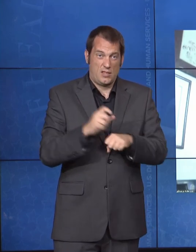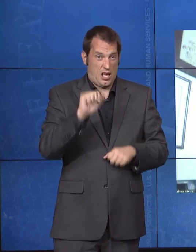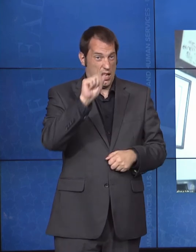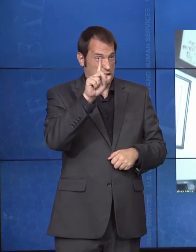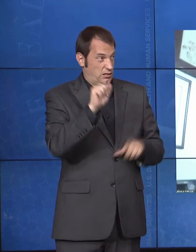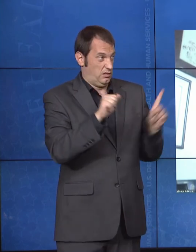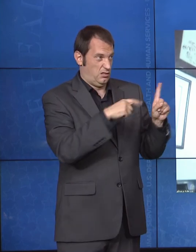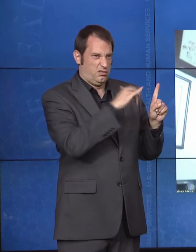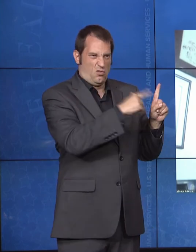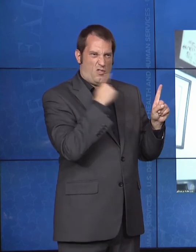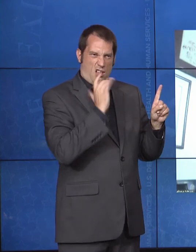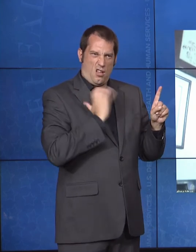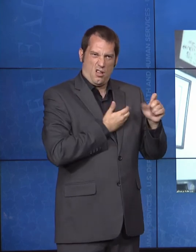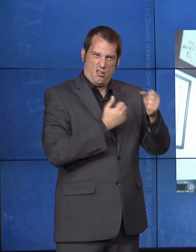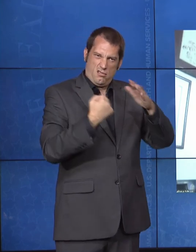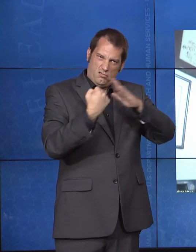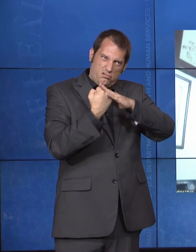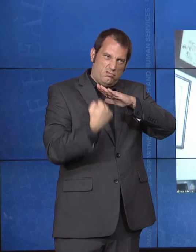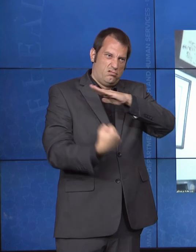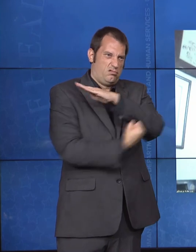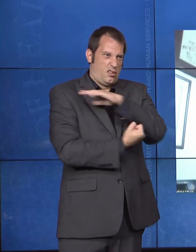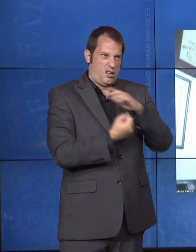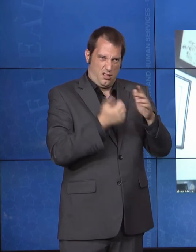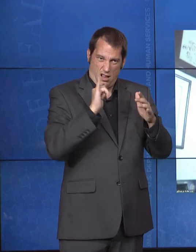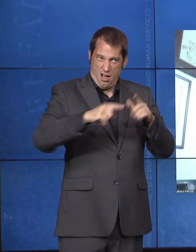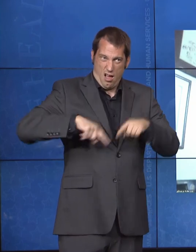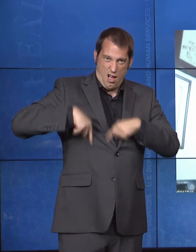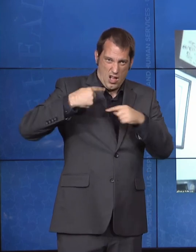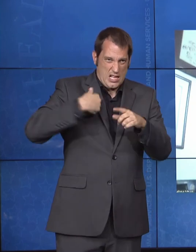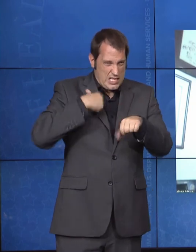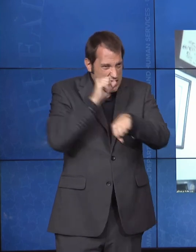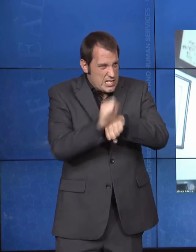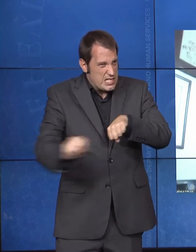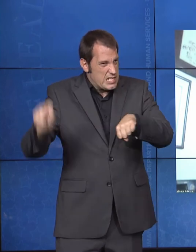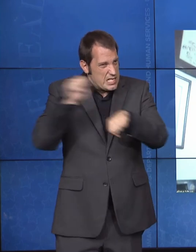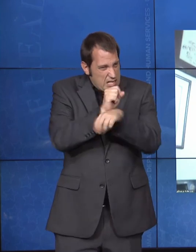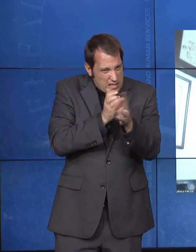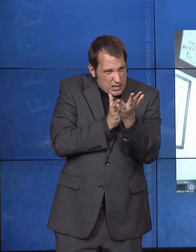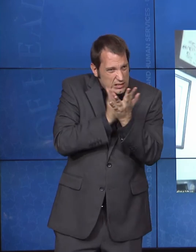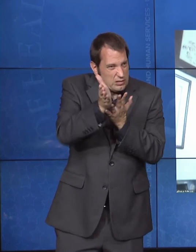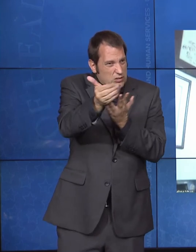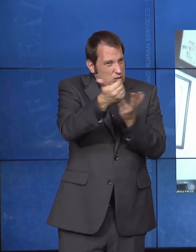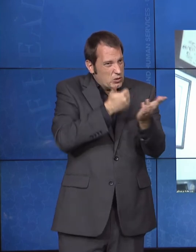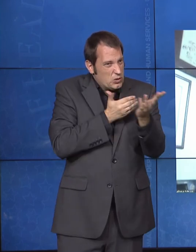everything that we do. Everyone, regardless of age or disability, as we would agree, should